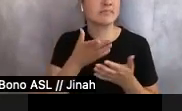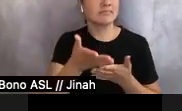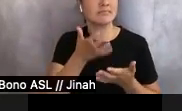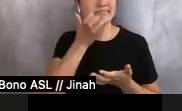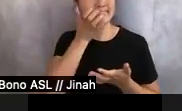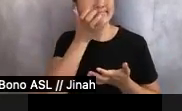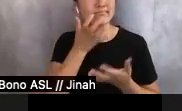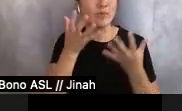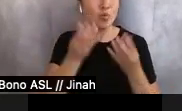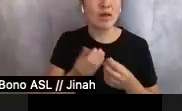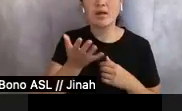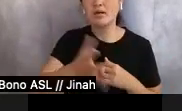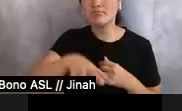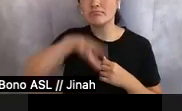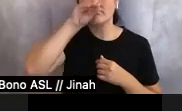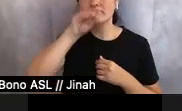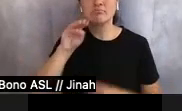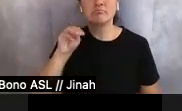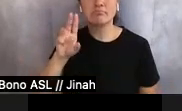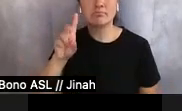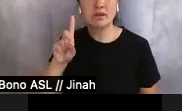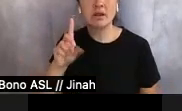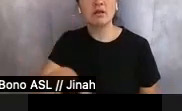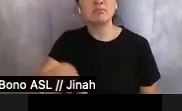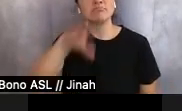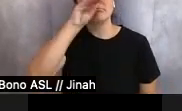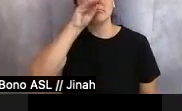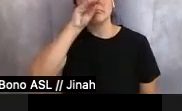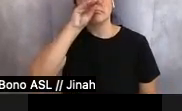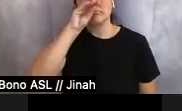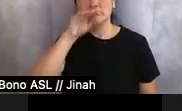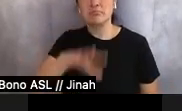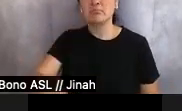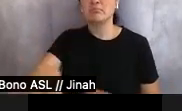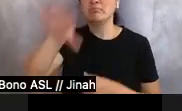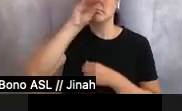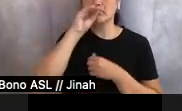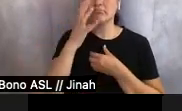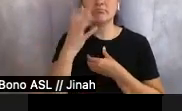And then she took another breath. With the smells came other senses, the colors, the sounds came